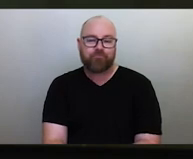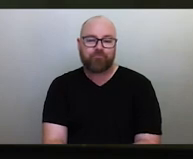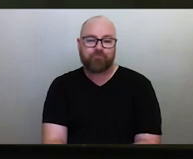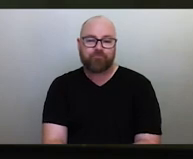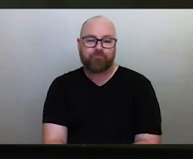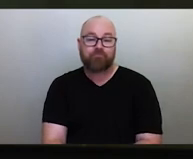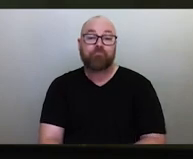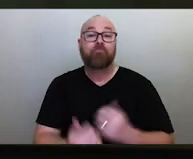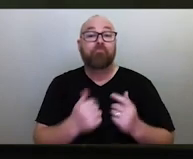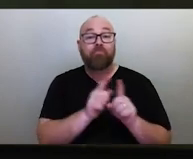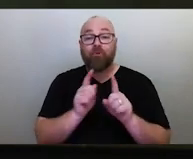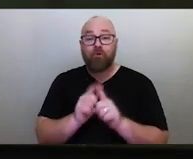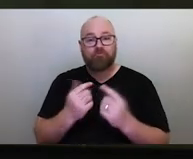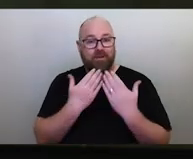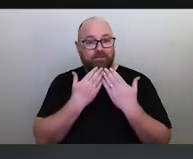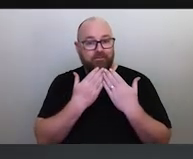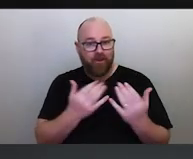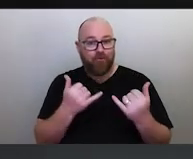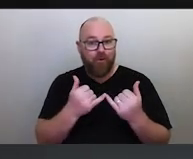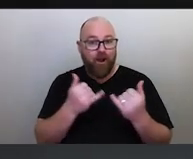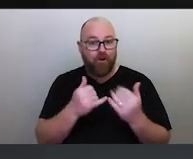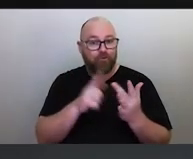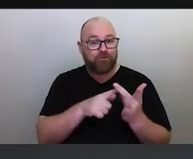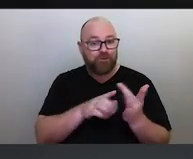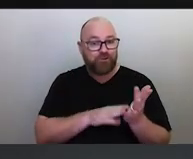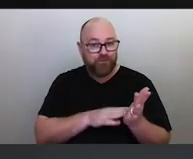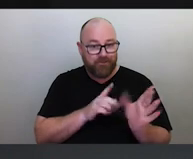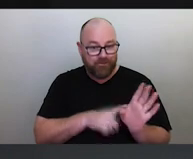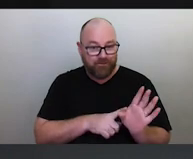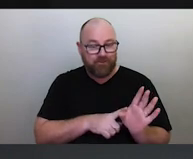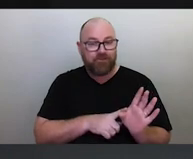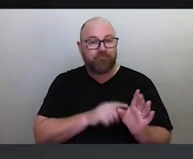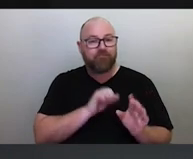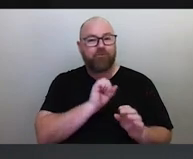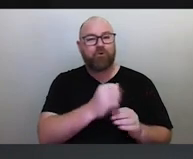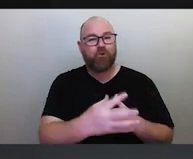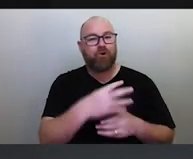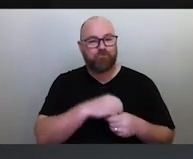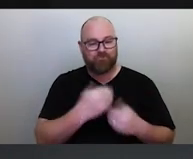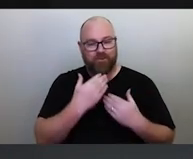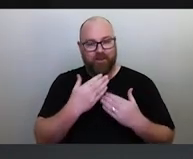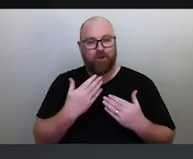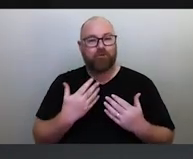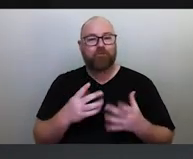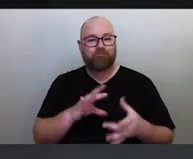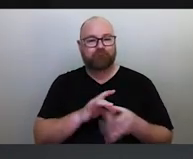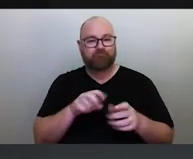I'd also like to thank Uncle Jimmy for your contribution. Thank you so much for joining the panel here.